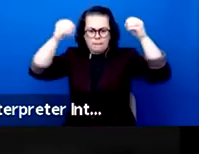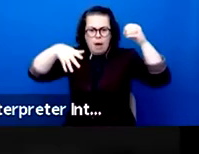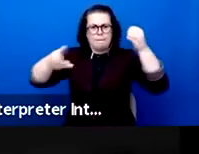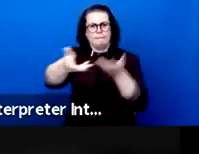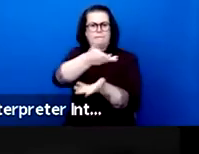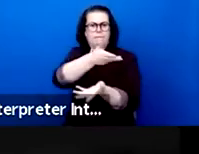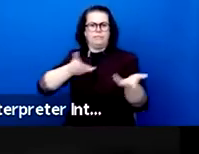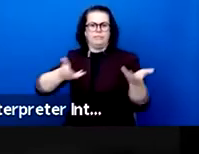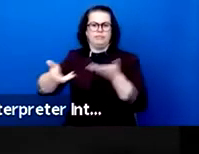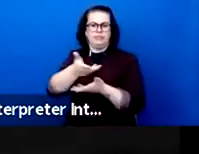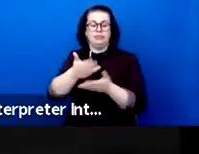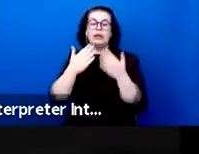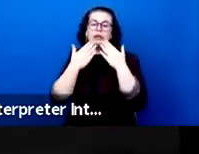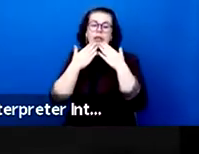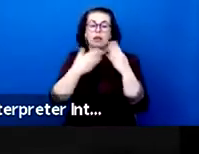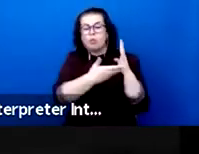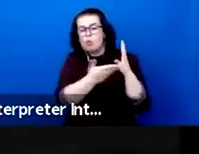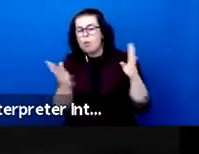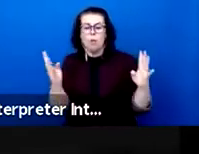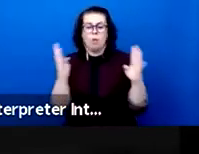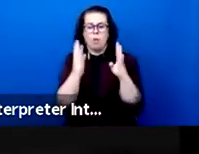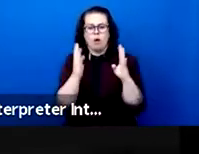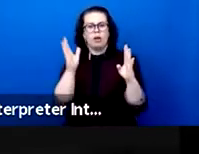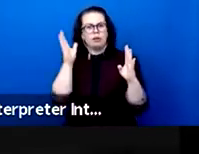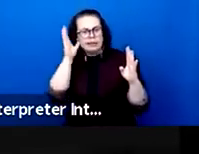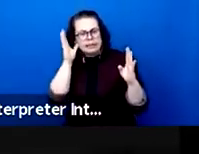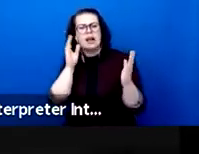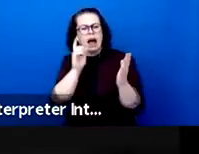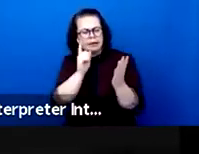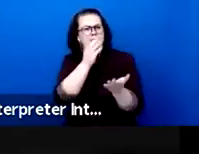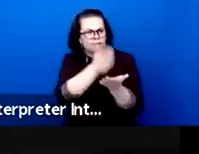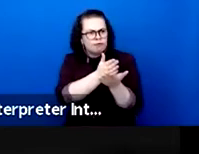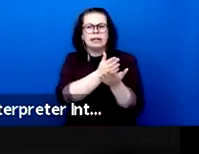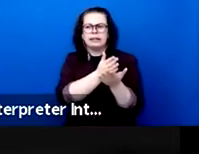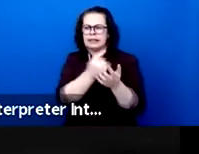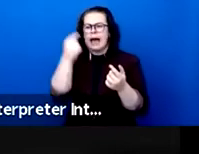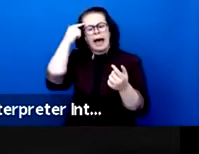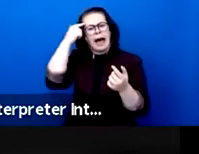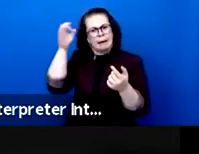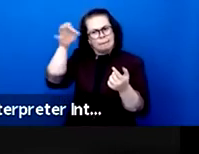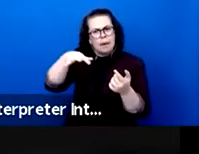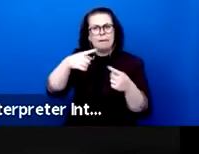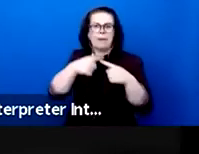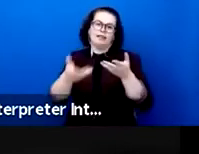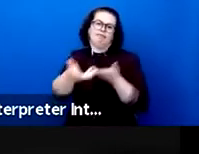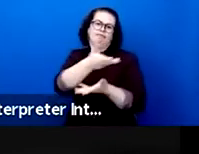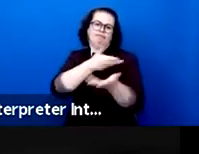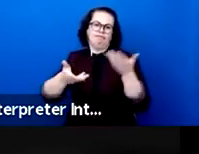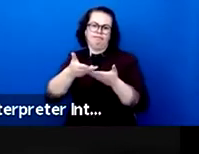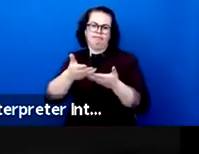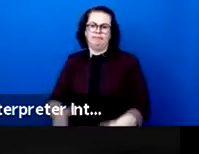to listen, to exchange and to share. Finally thank you to Heidi Wiley and our team at the